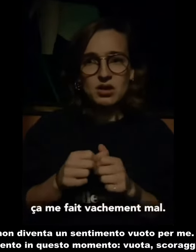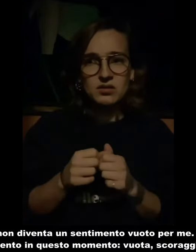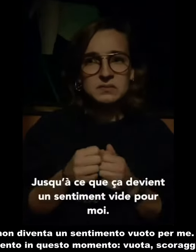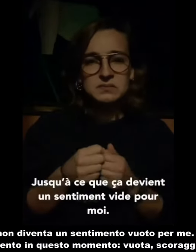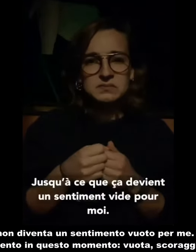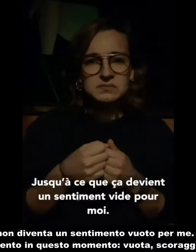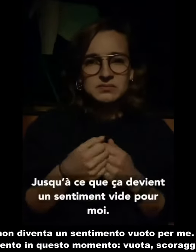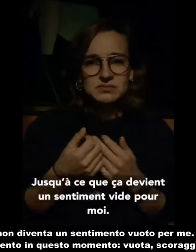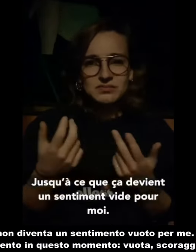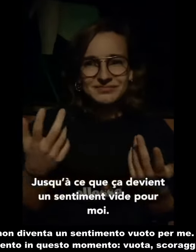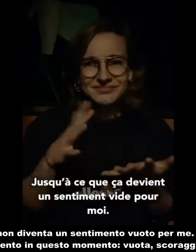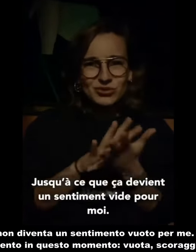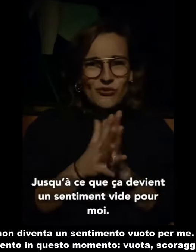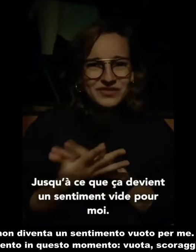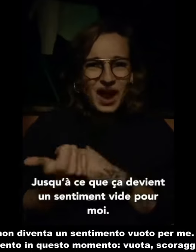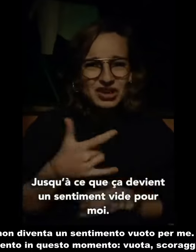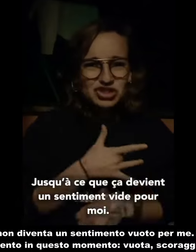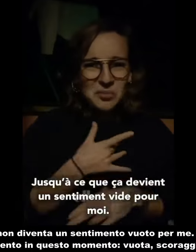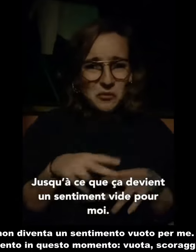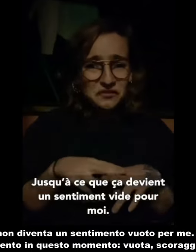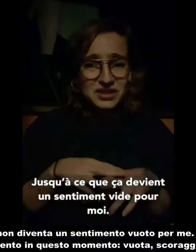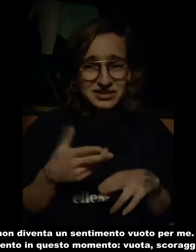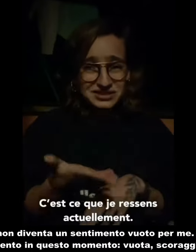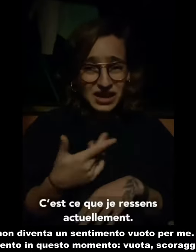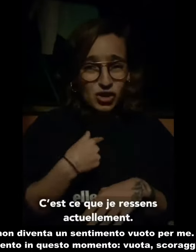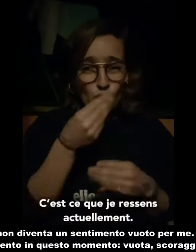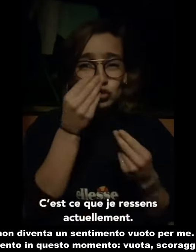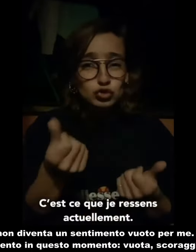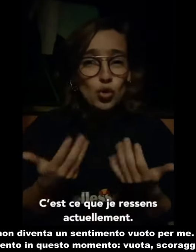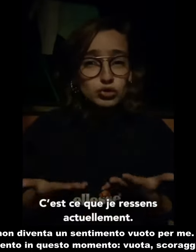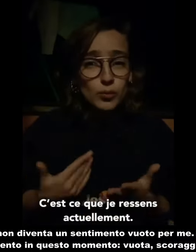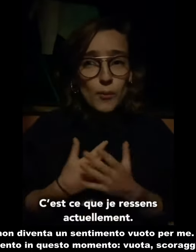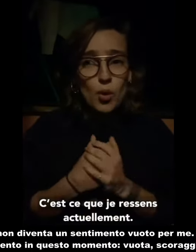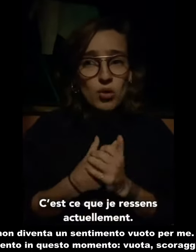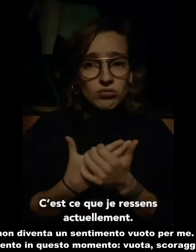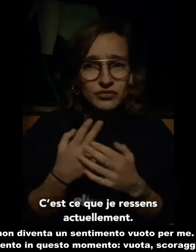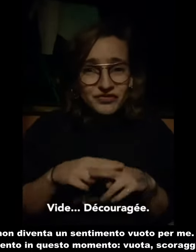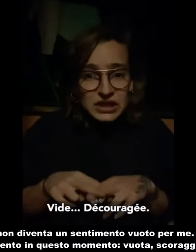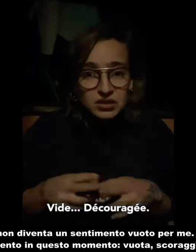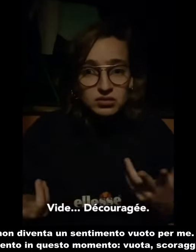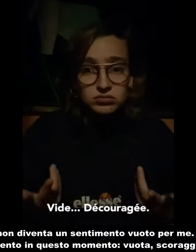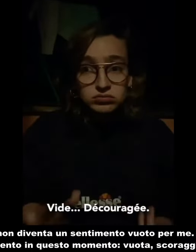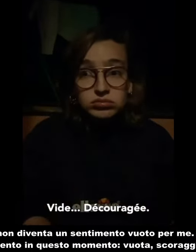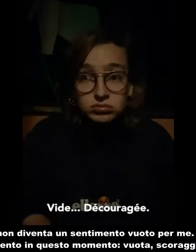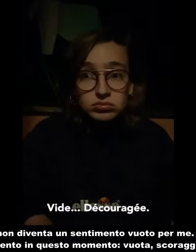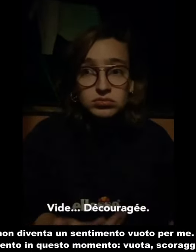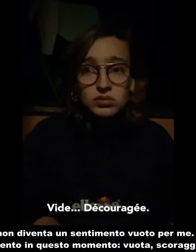Until It turns into an empty feeling to me. I feel like this, empty and discouraged